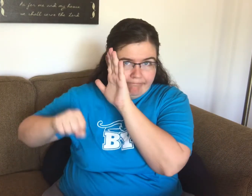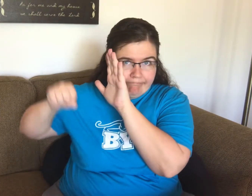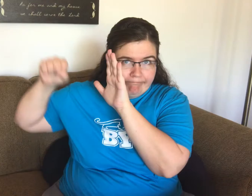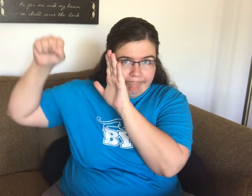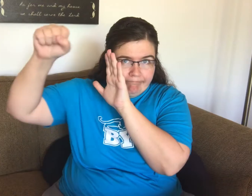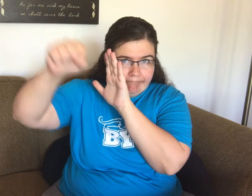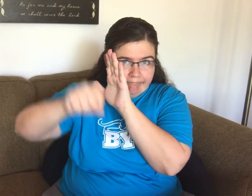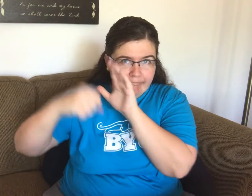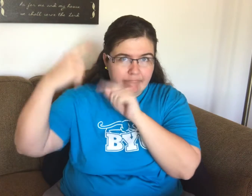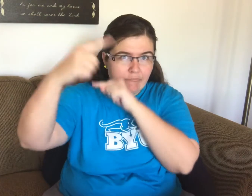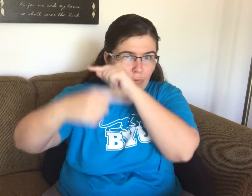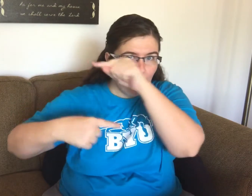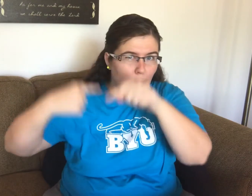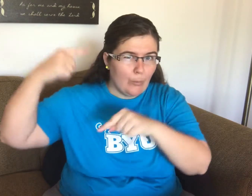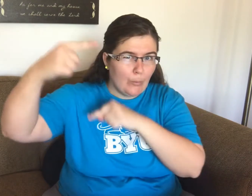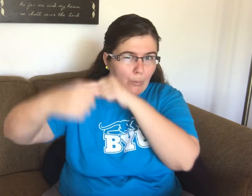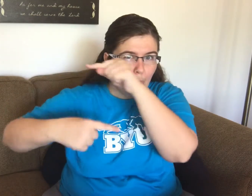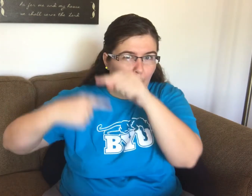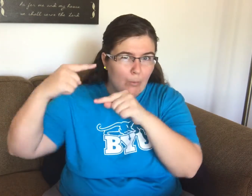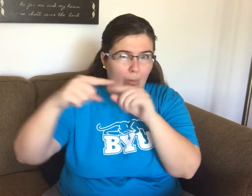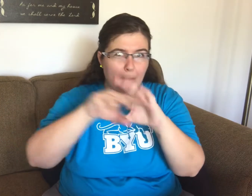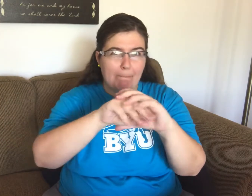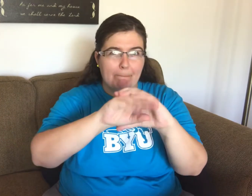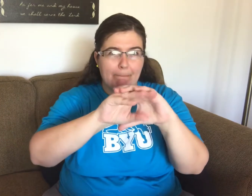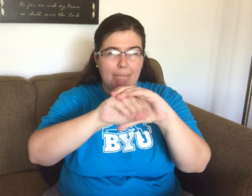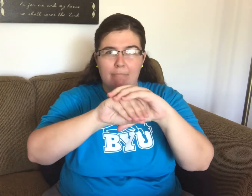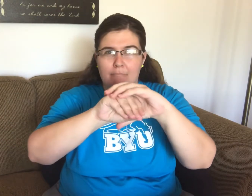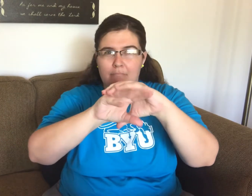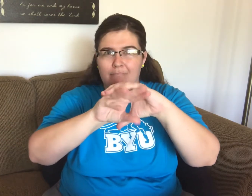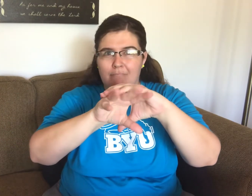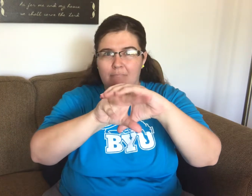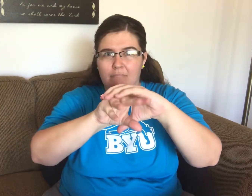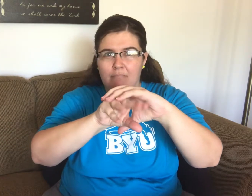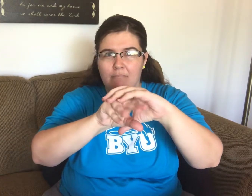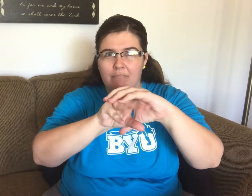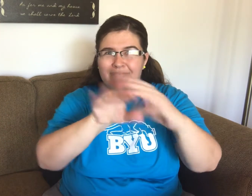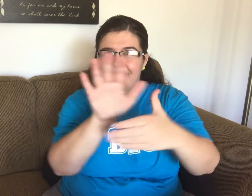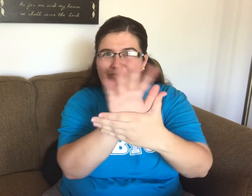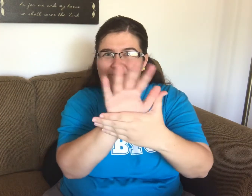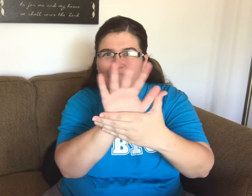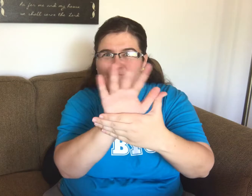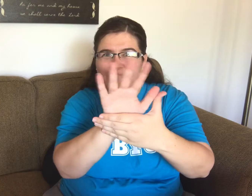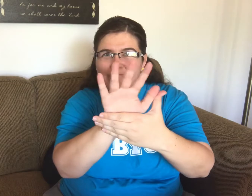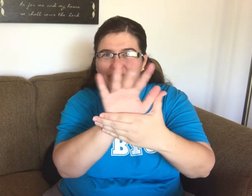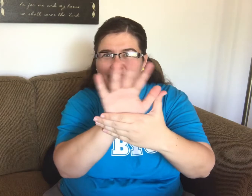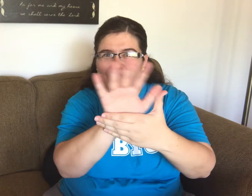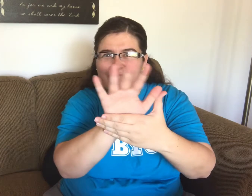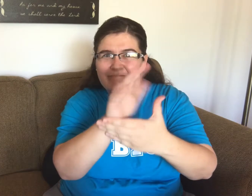with moving strips of film flashing by the light to watch movies.